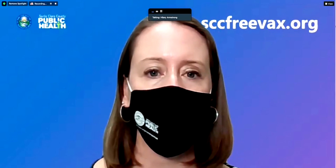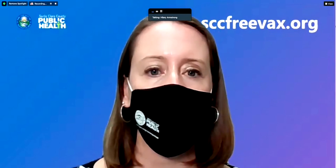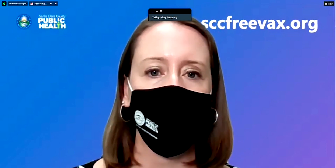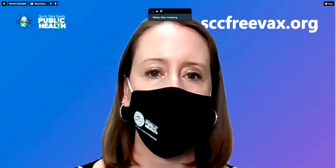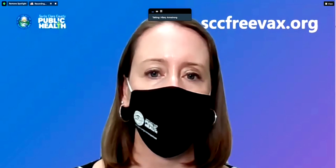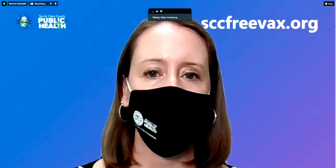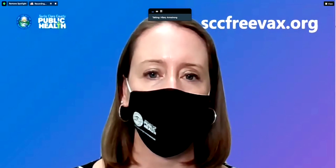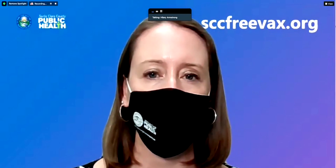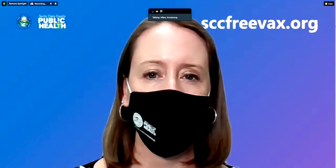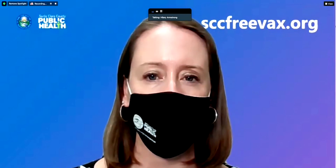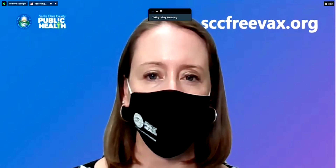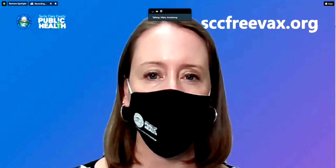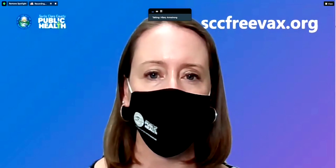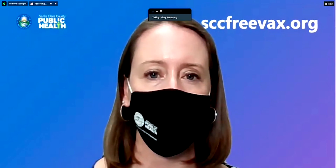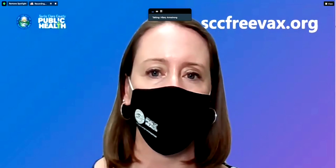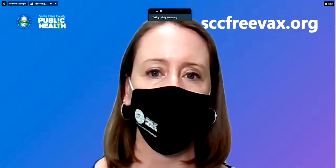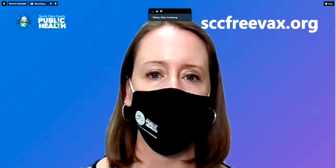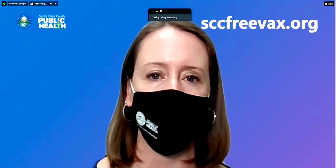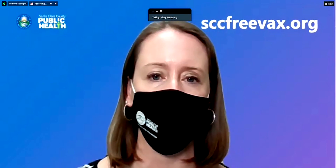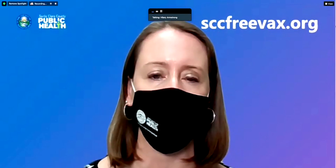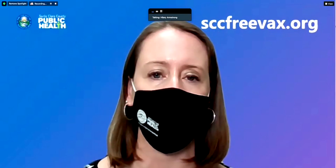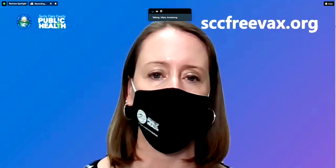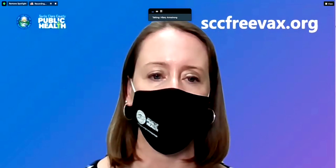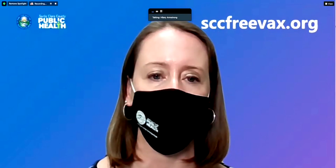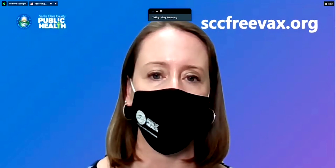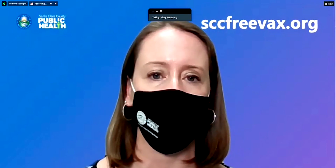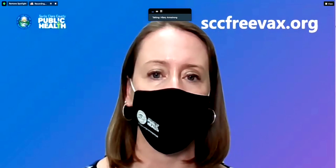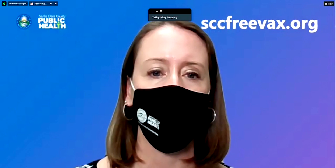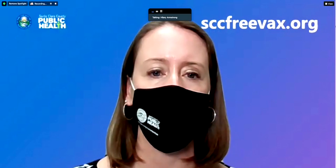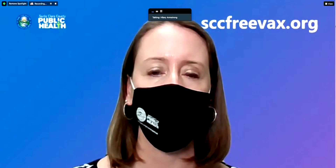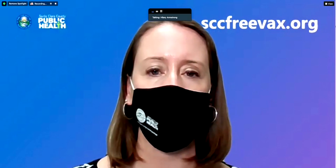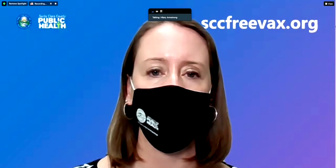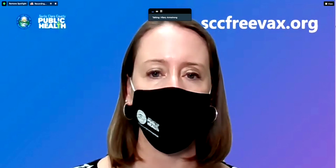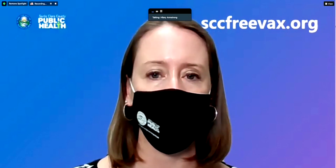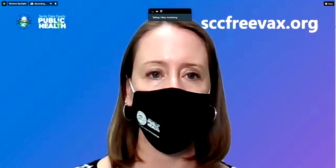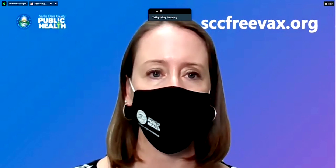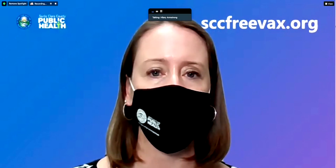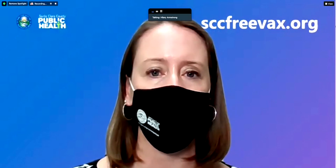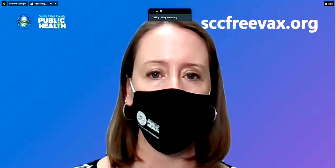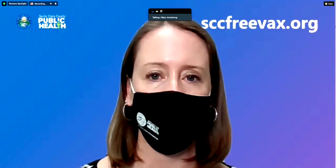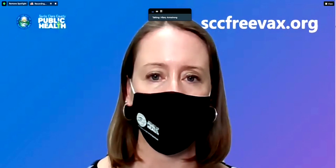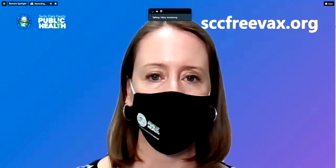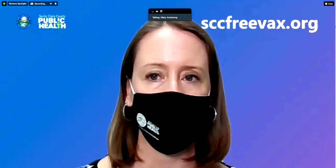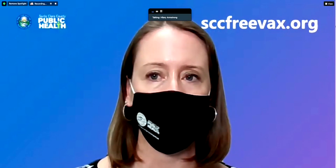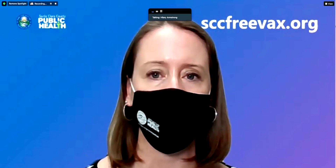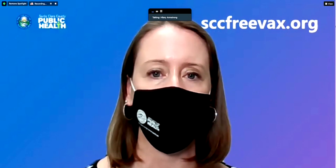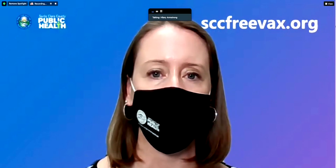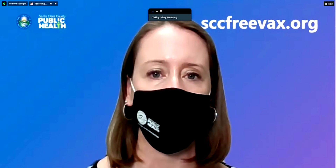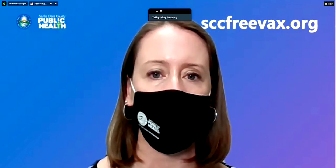and Tagalog]